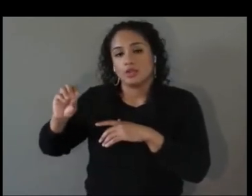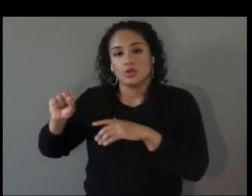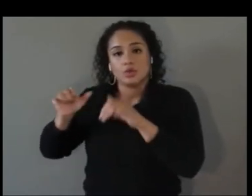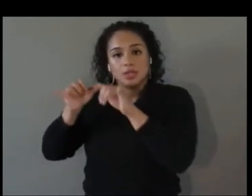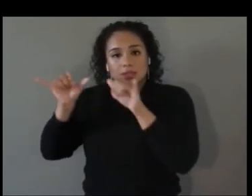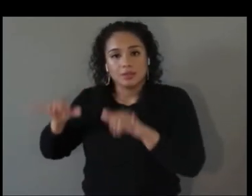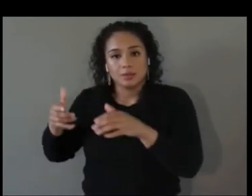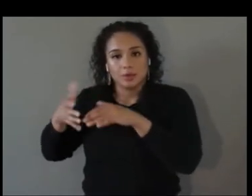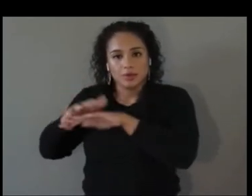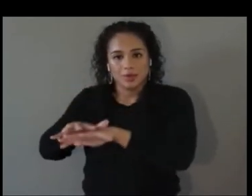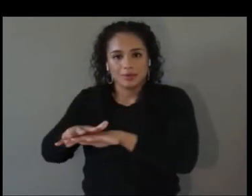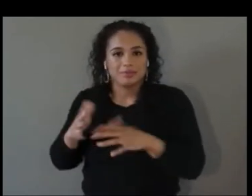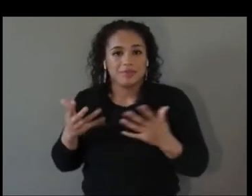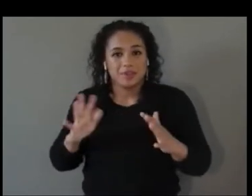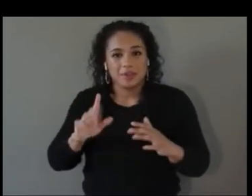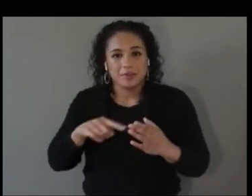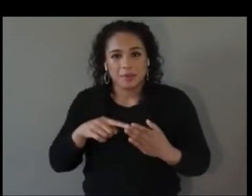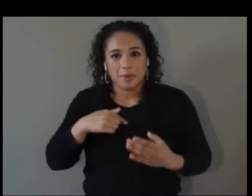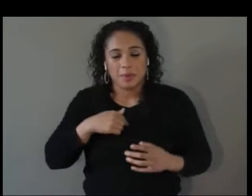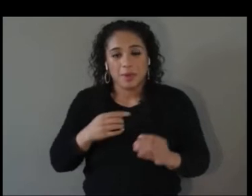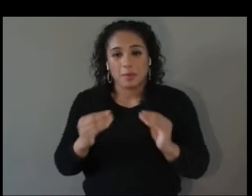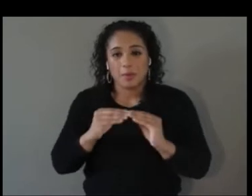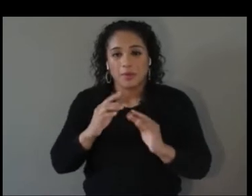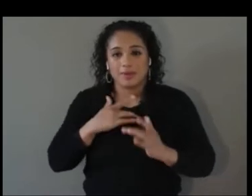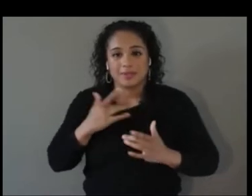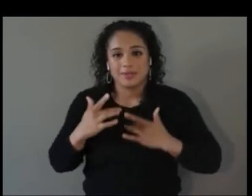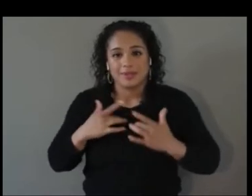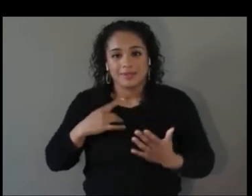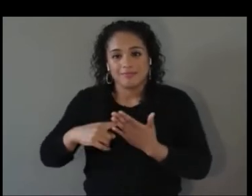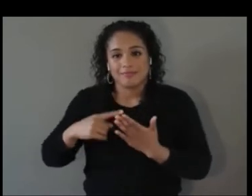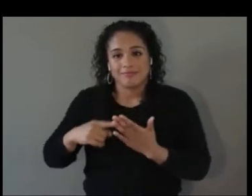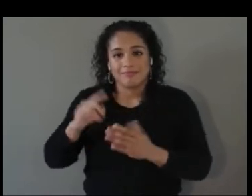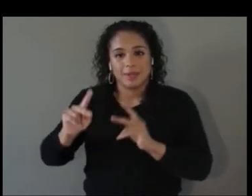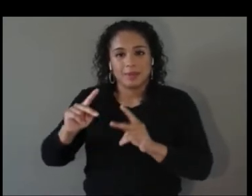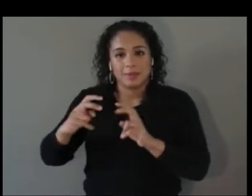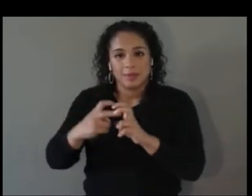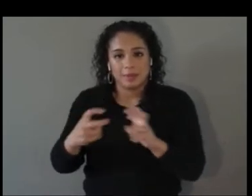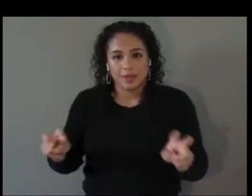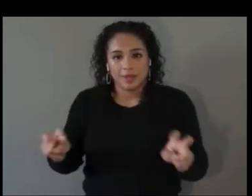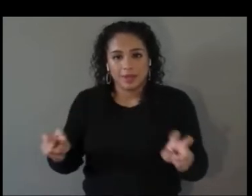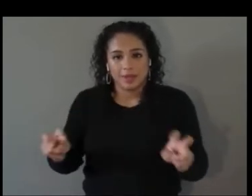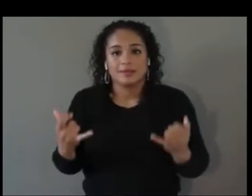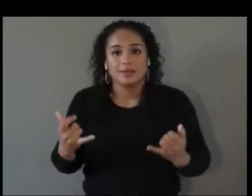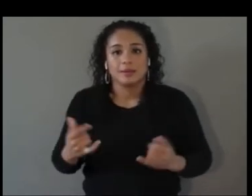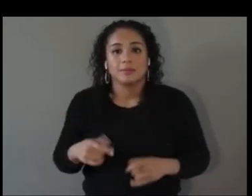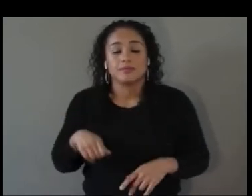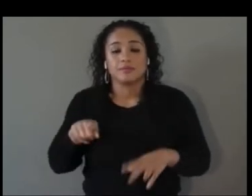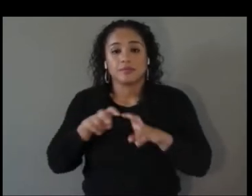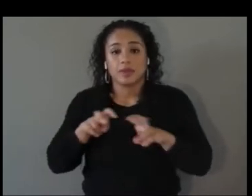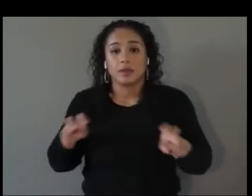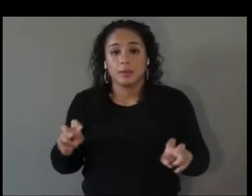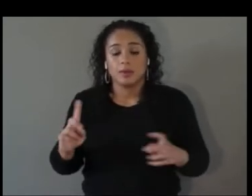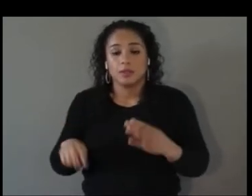to talk about the people on the panel today. This panel is about a greater purpose, and that's developing